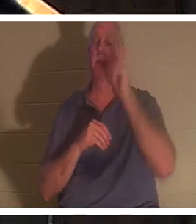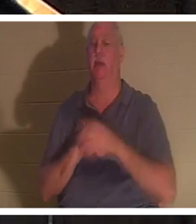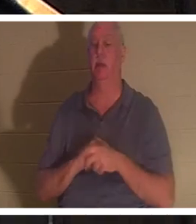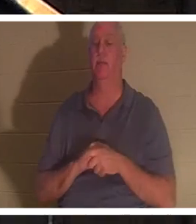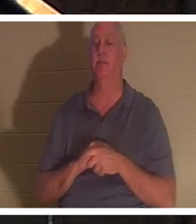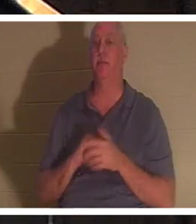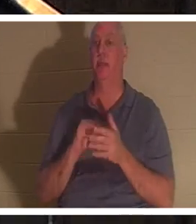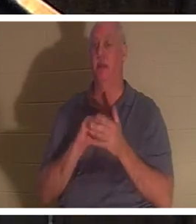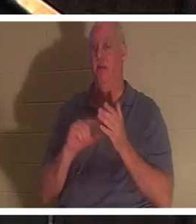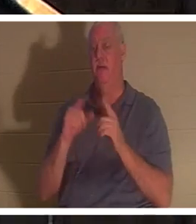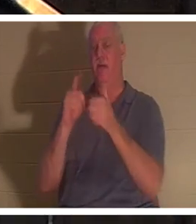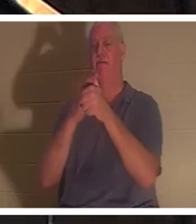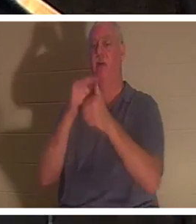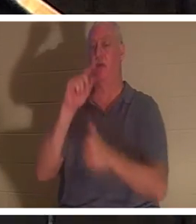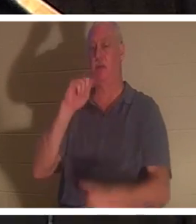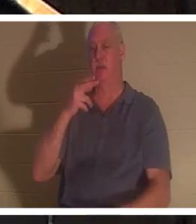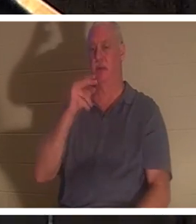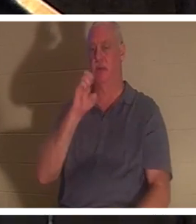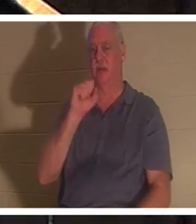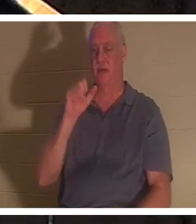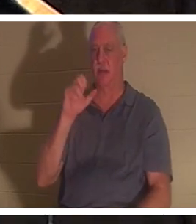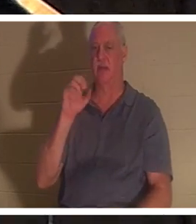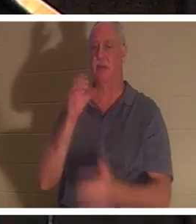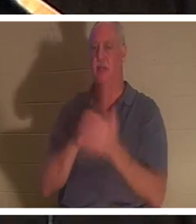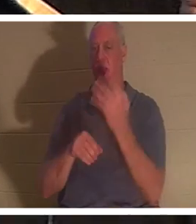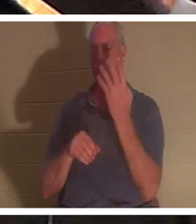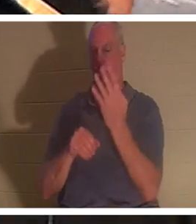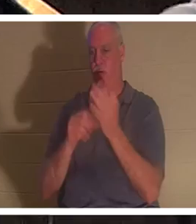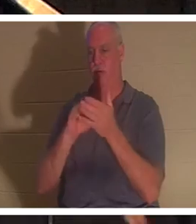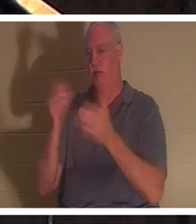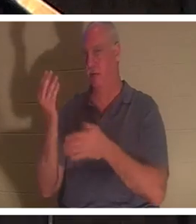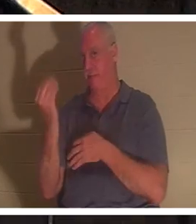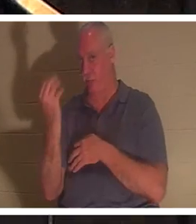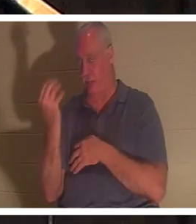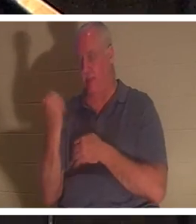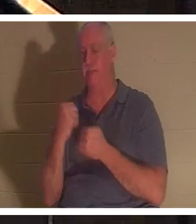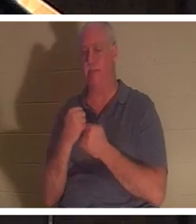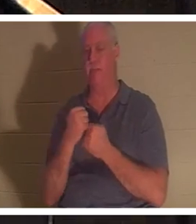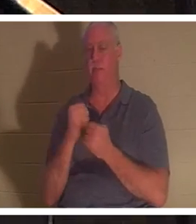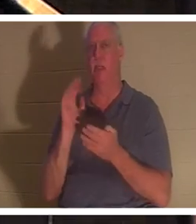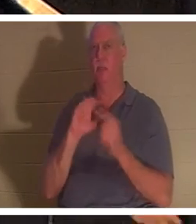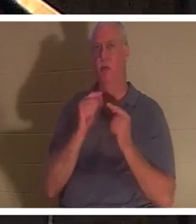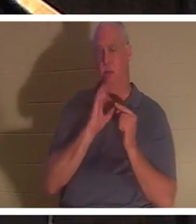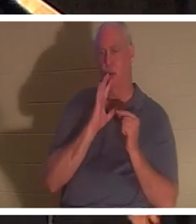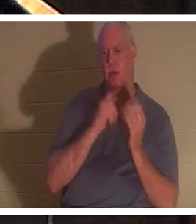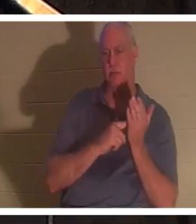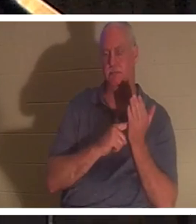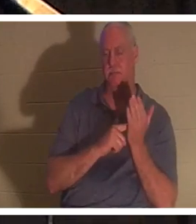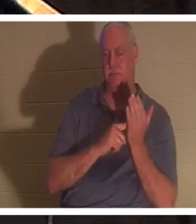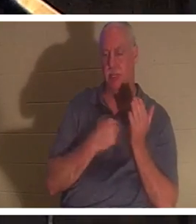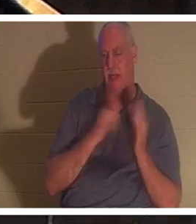Thessalonians 4:14. We've been talking about that in the small groups that I lead and teach. I have